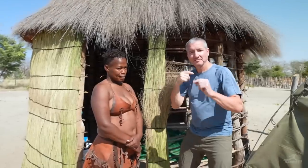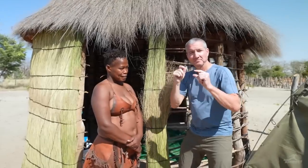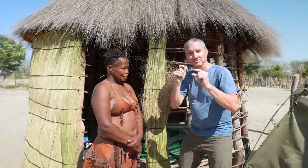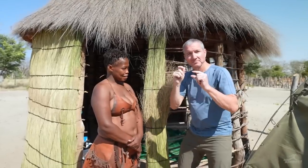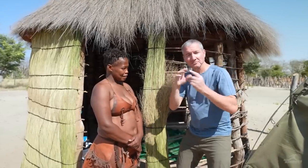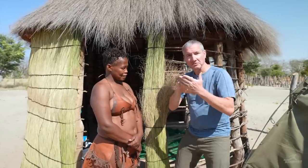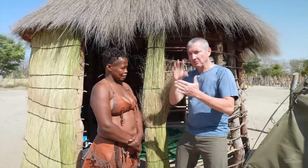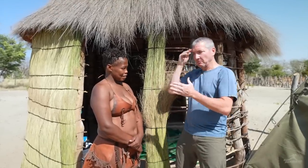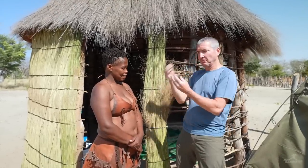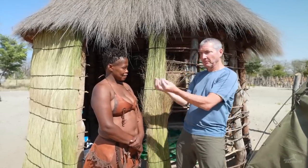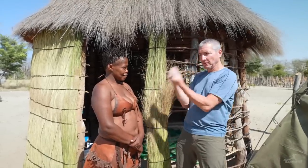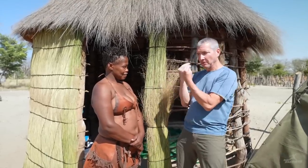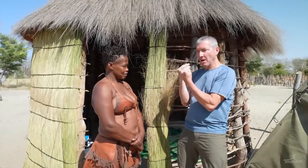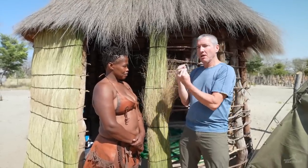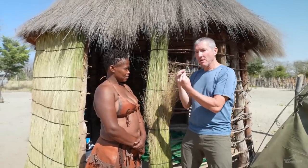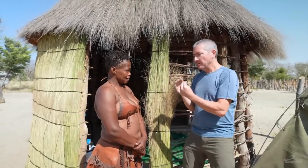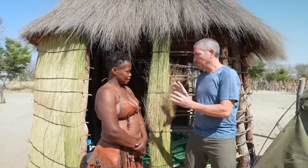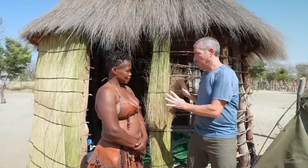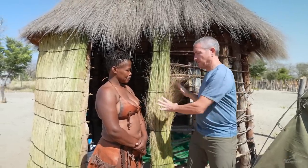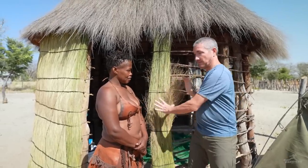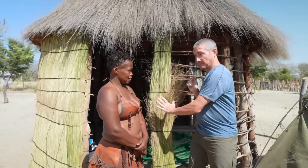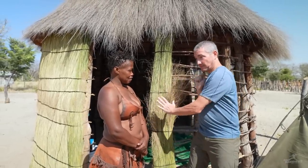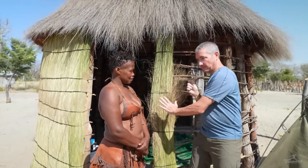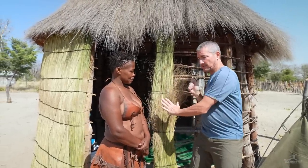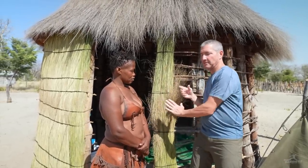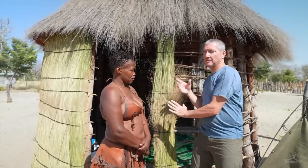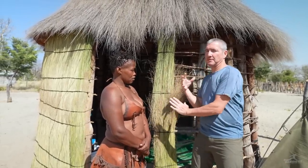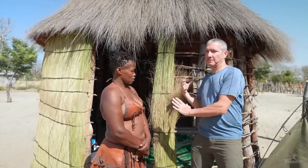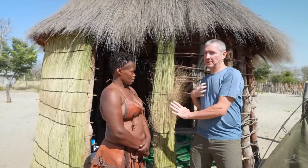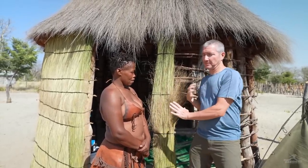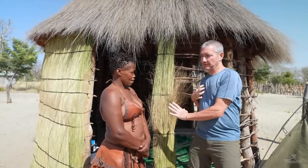She has taught me that only women will work on the walls